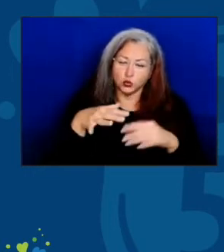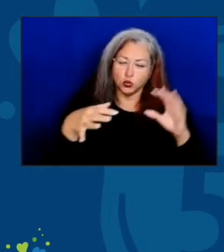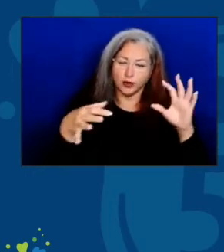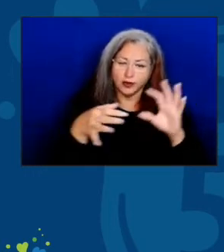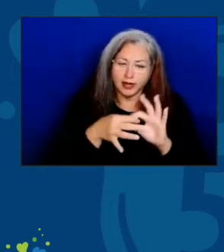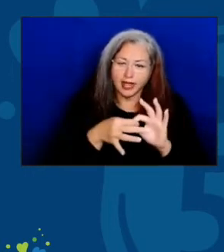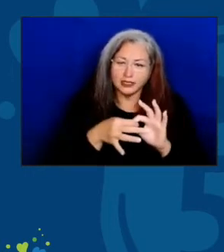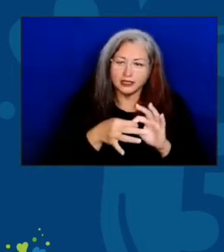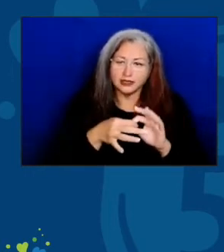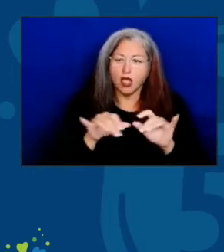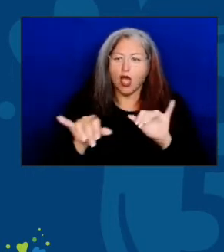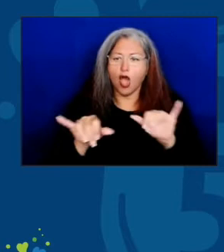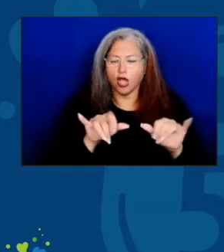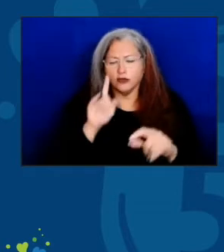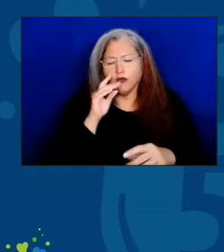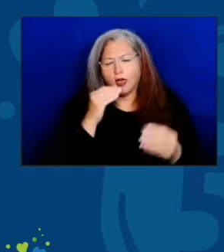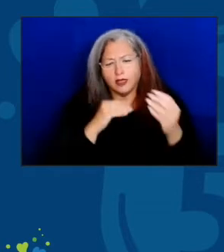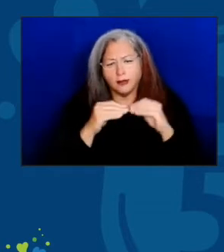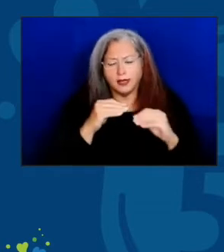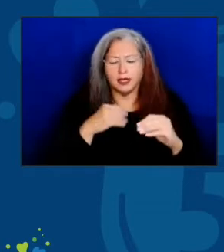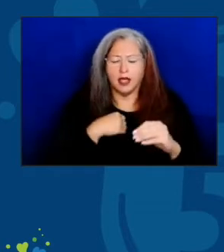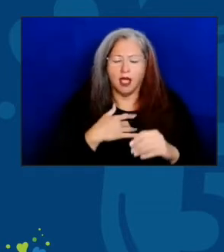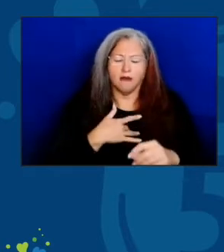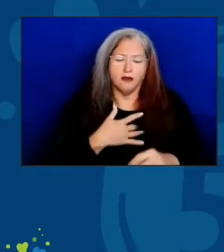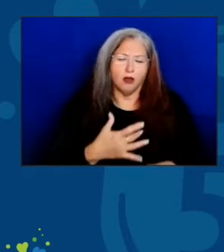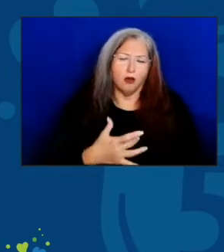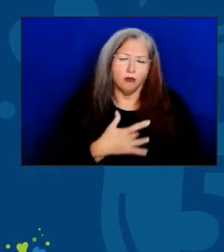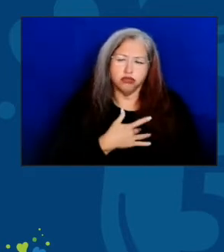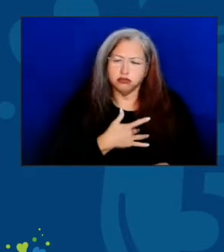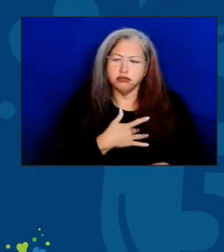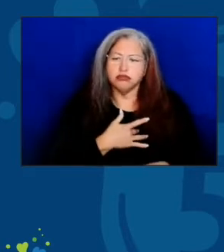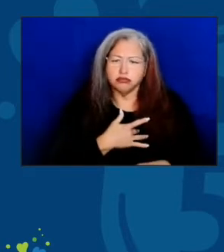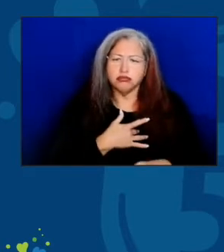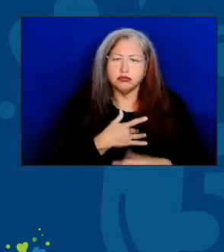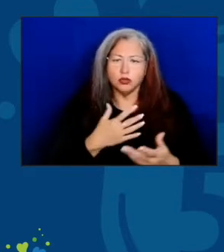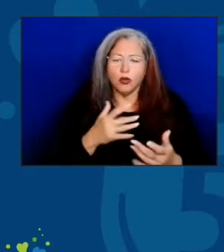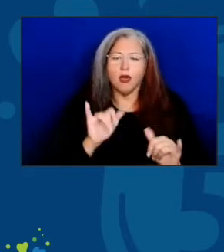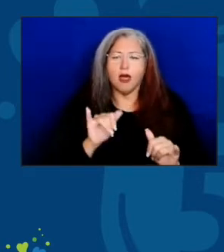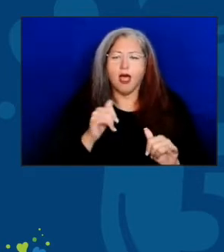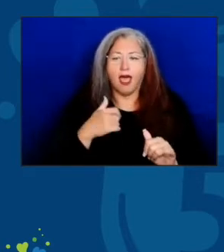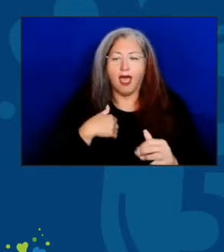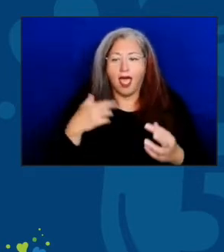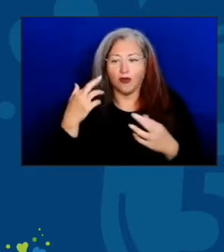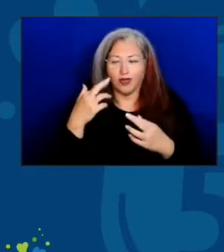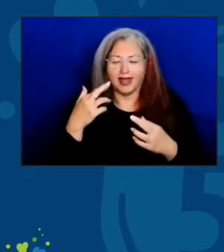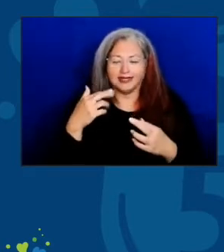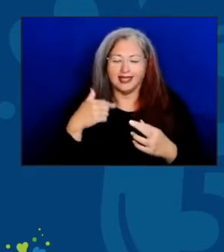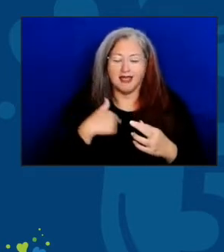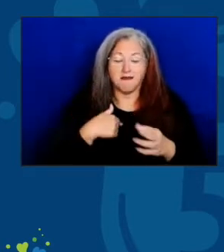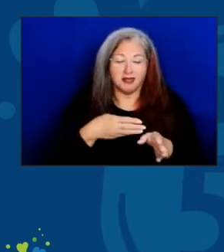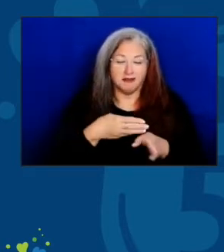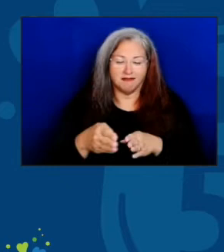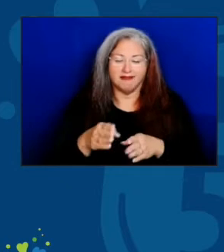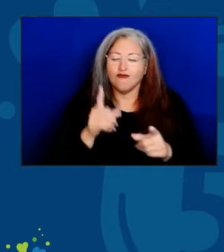as well as for the meals that were provided. And that's when I knew I was in the right business, one with a real mission